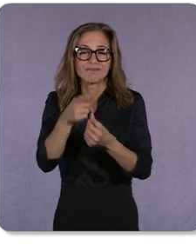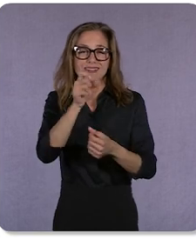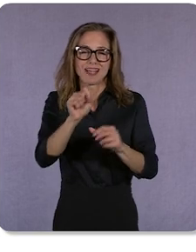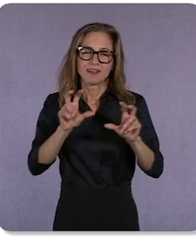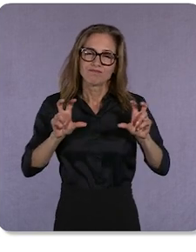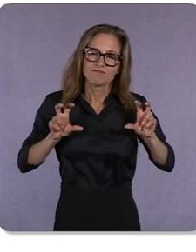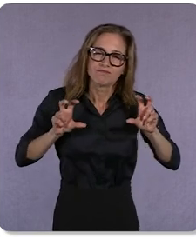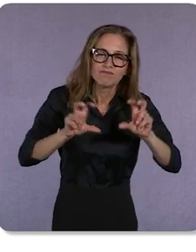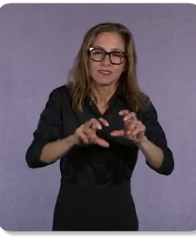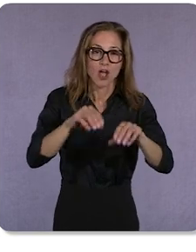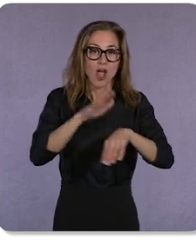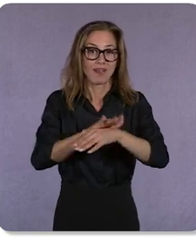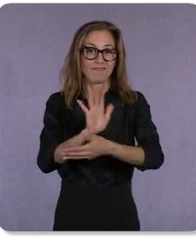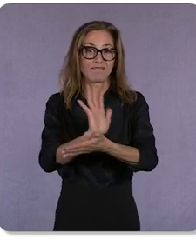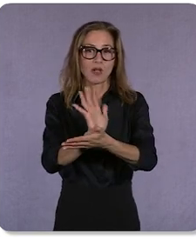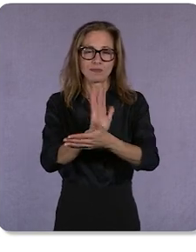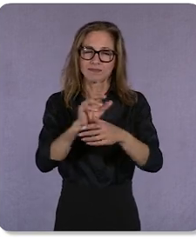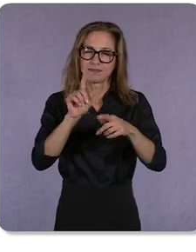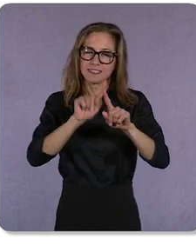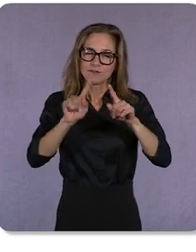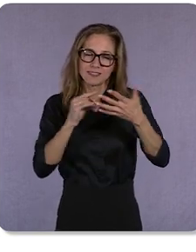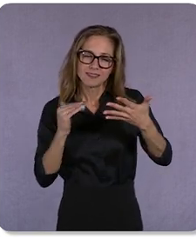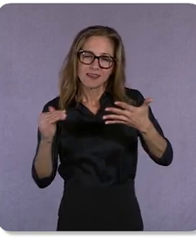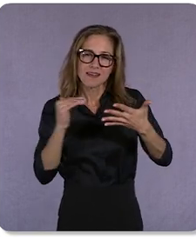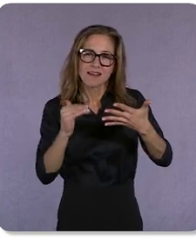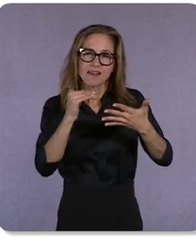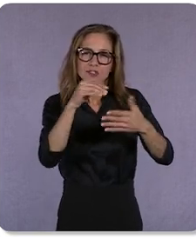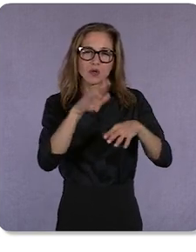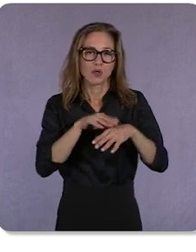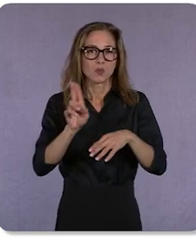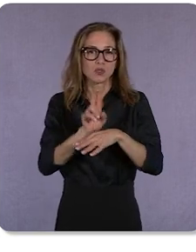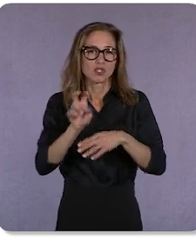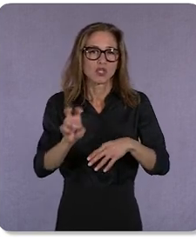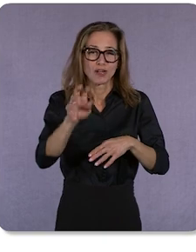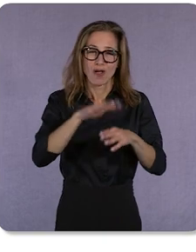a user’s journey, and on every device. To start, we’ve been experimenting with